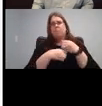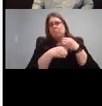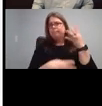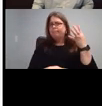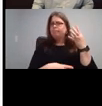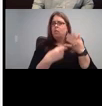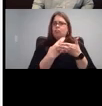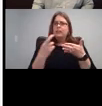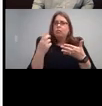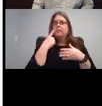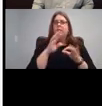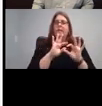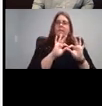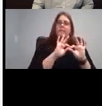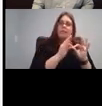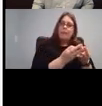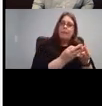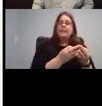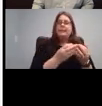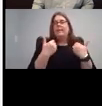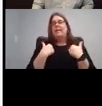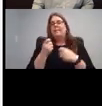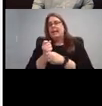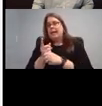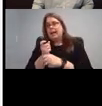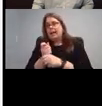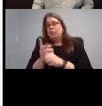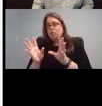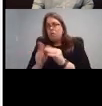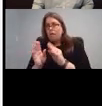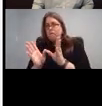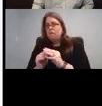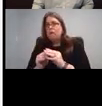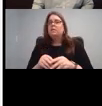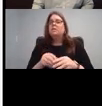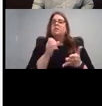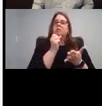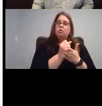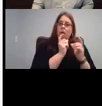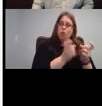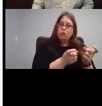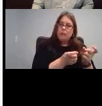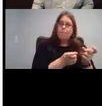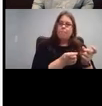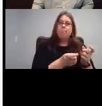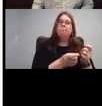families, they have an annual conference scholarship.